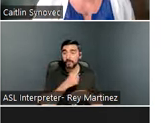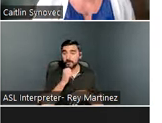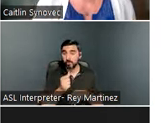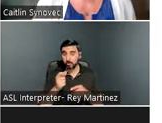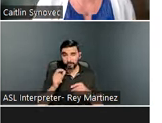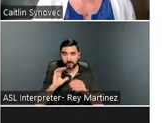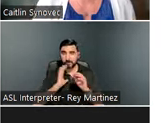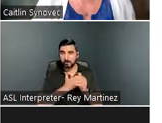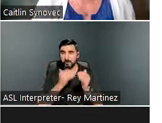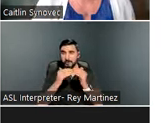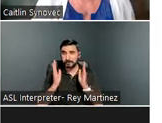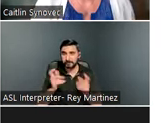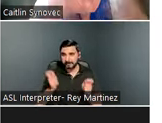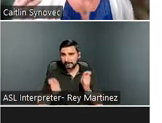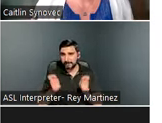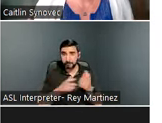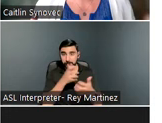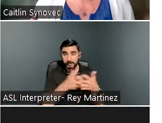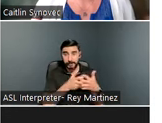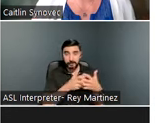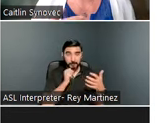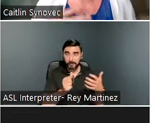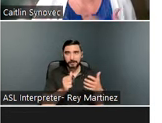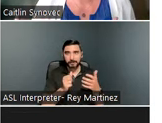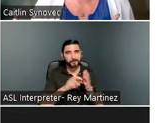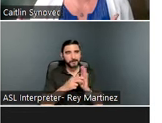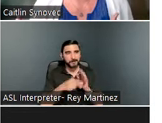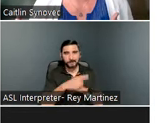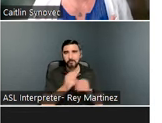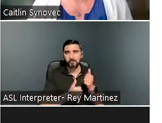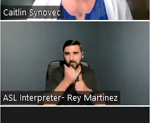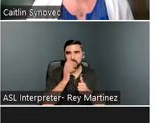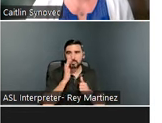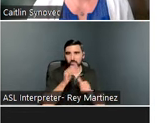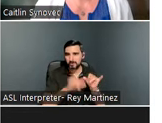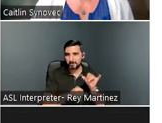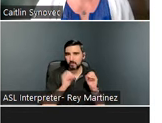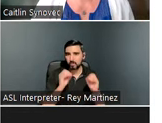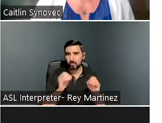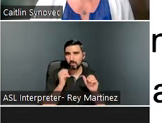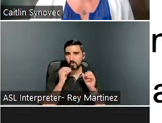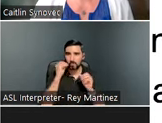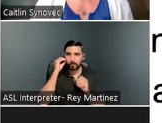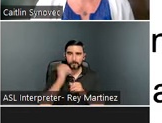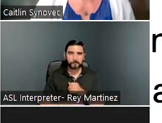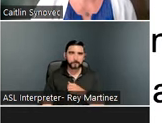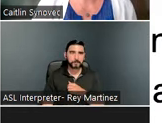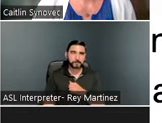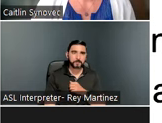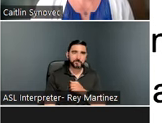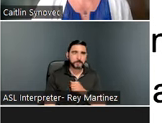injury and cognitive impacts in order to be able to help them successfully transition. Next slide.